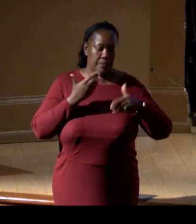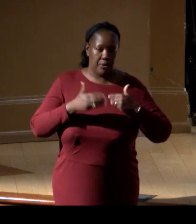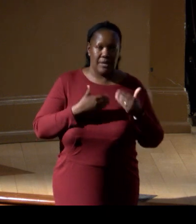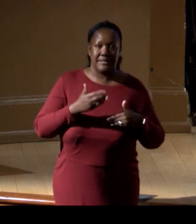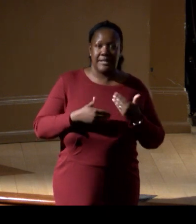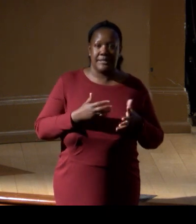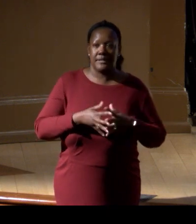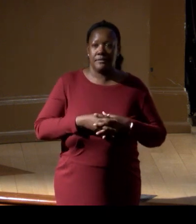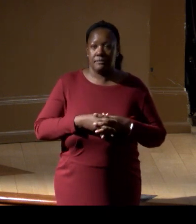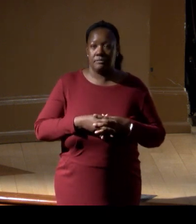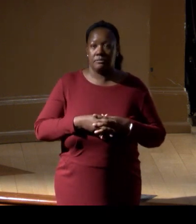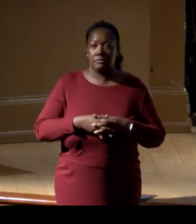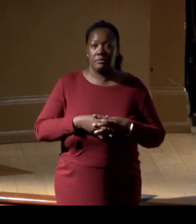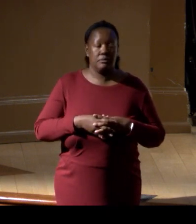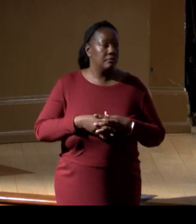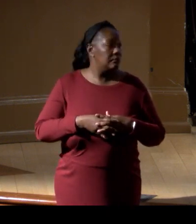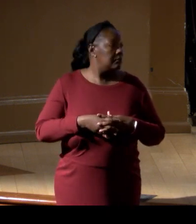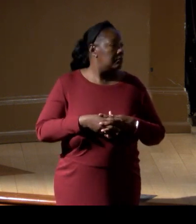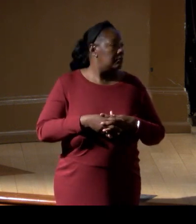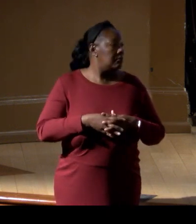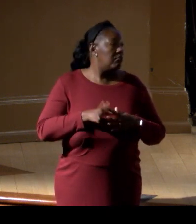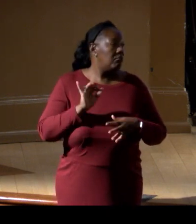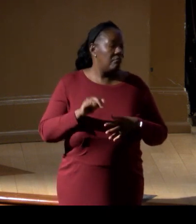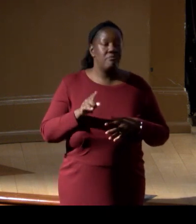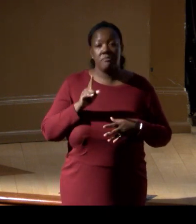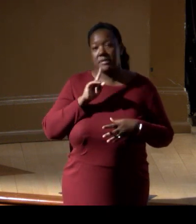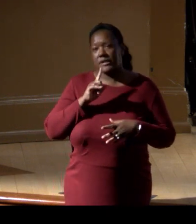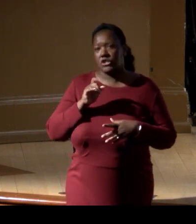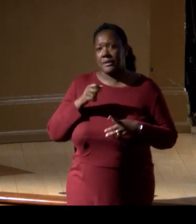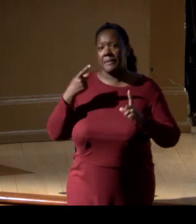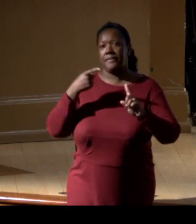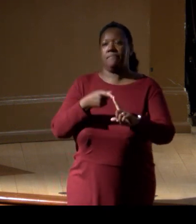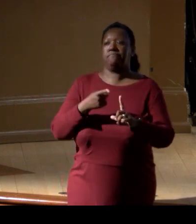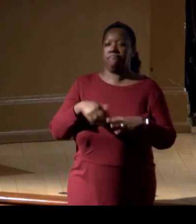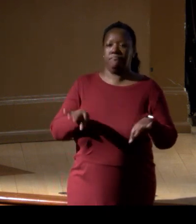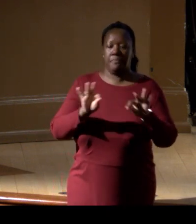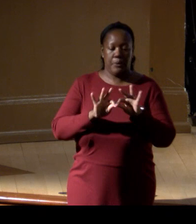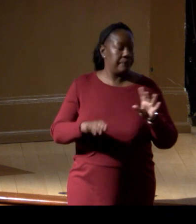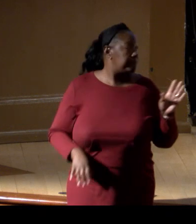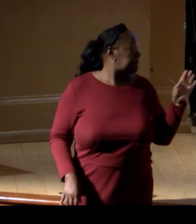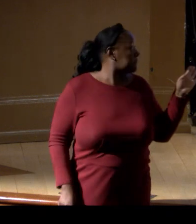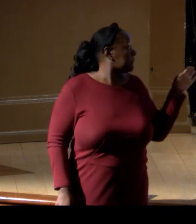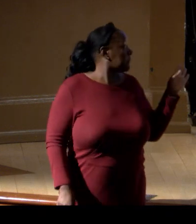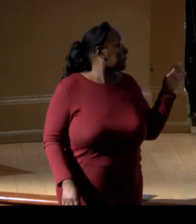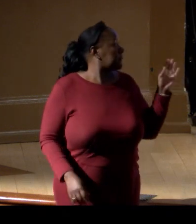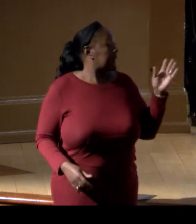in this room on science needs to extend beyond the public. Yeah, I'll just add one of the things,